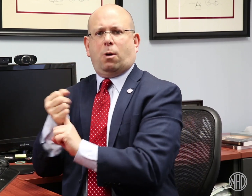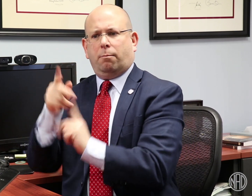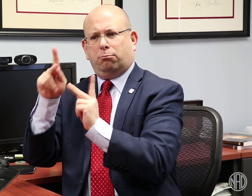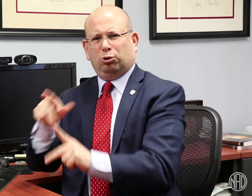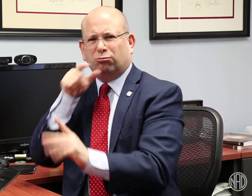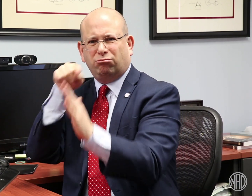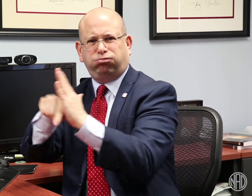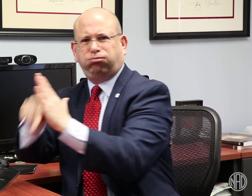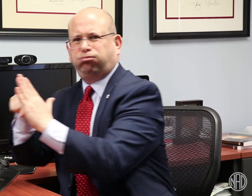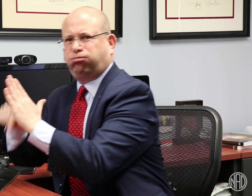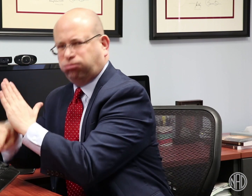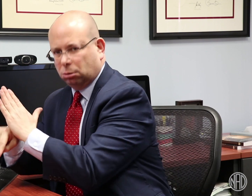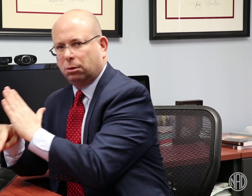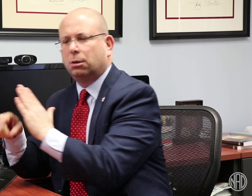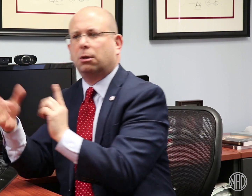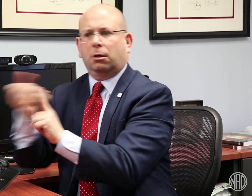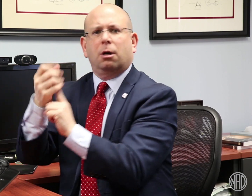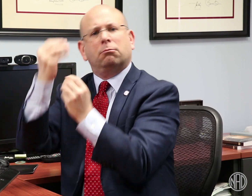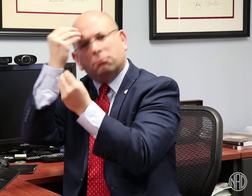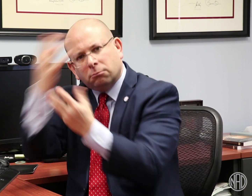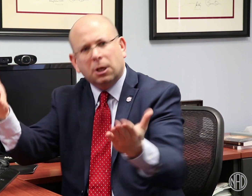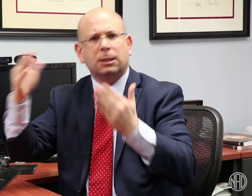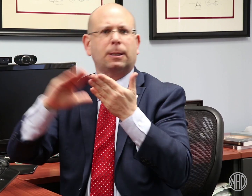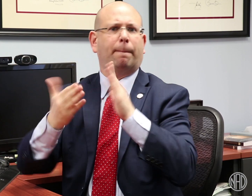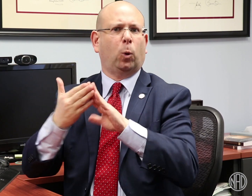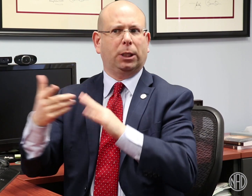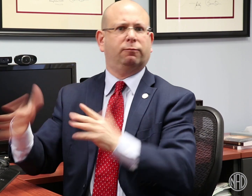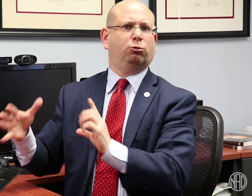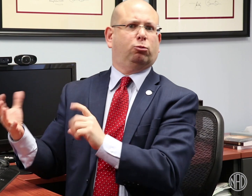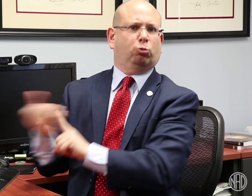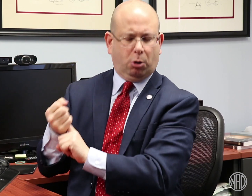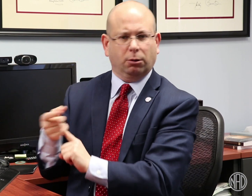the capture of a serial killer.